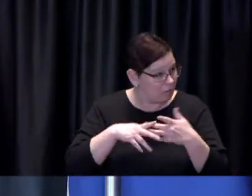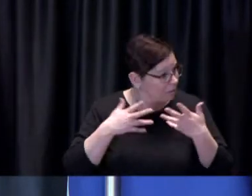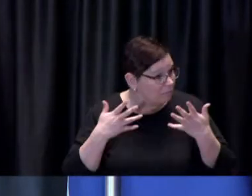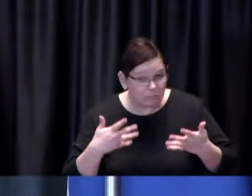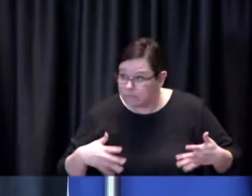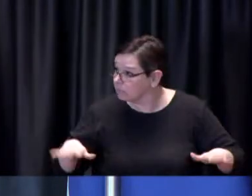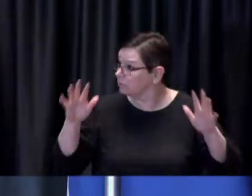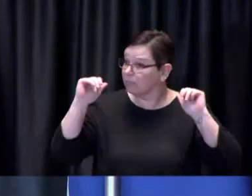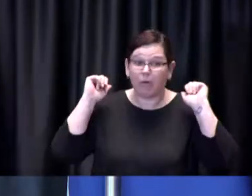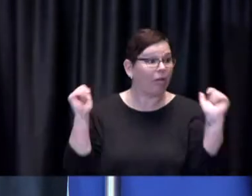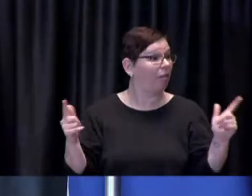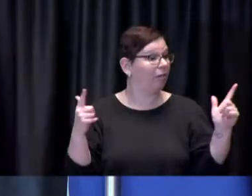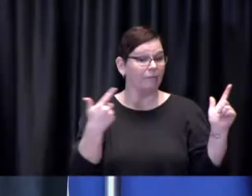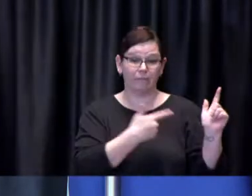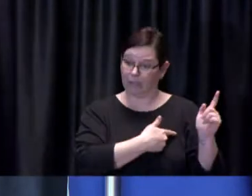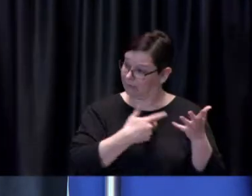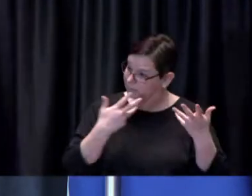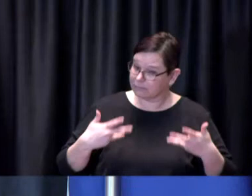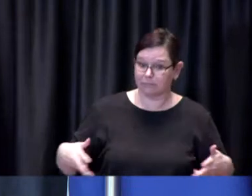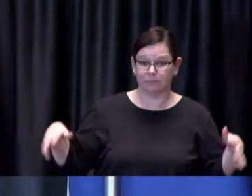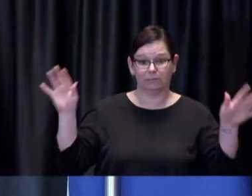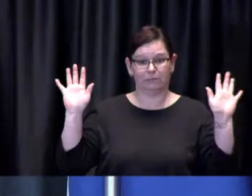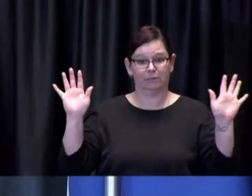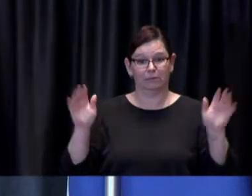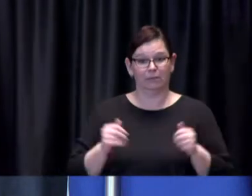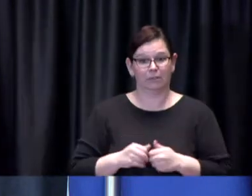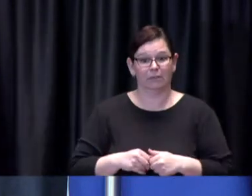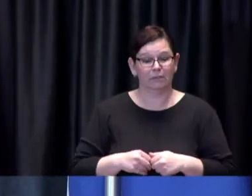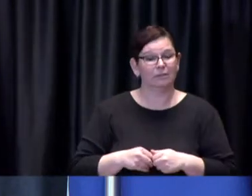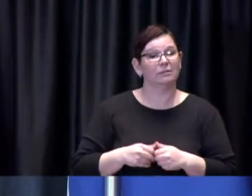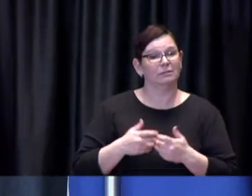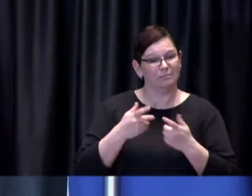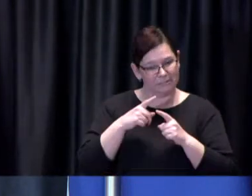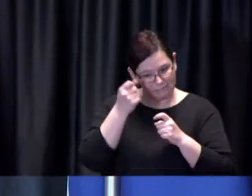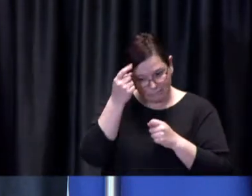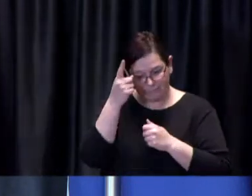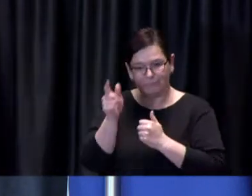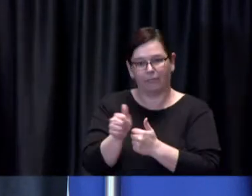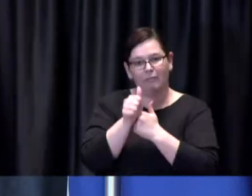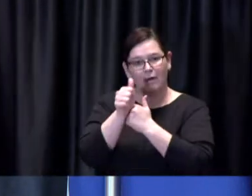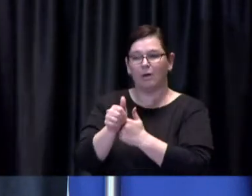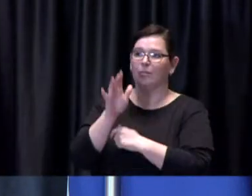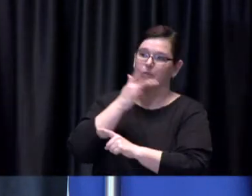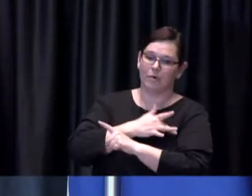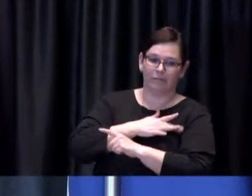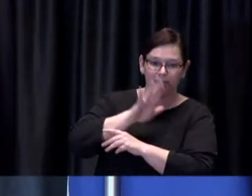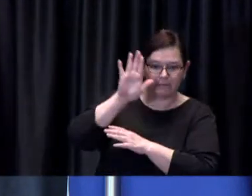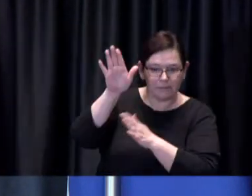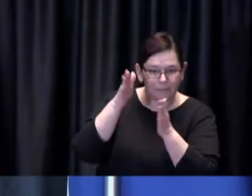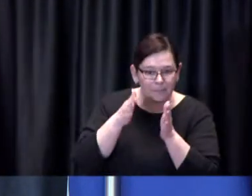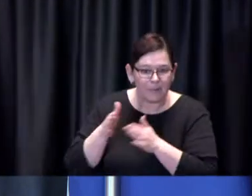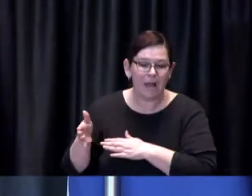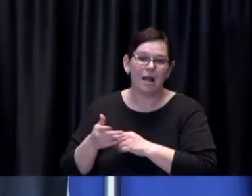in accordance with the provincial plan and of course in concert with our health care partners who are part of those vaccination efforts.